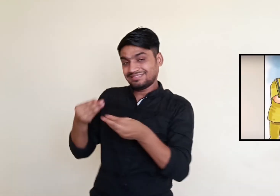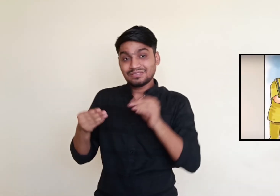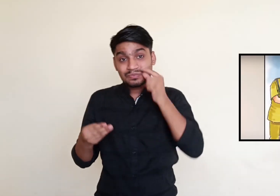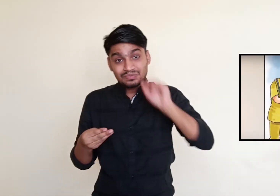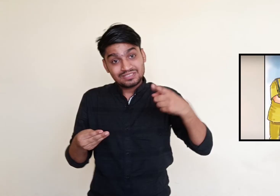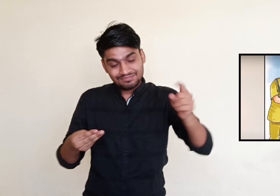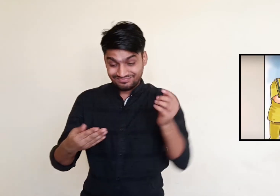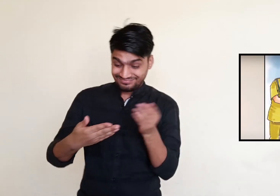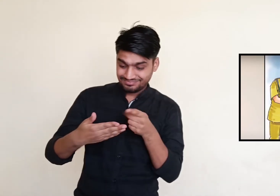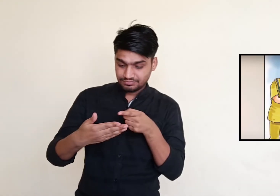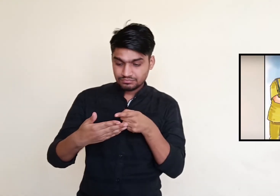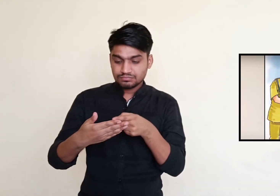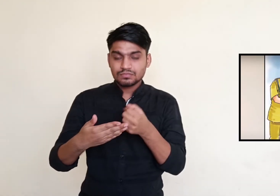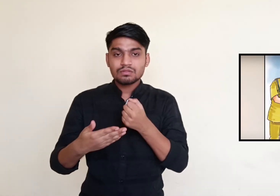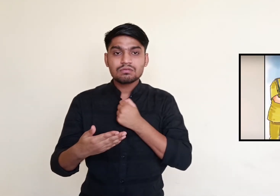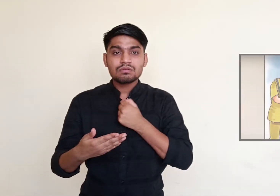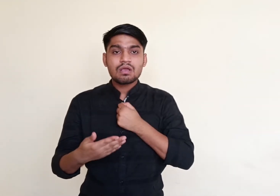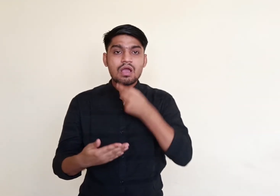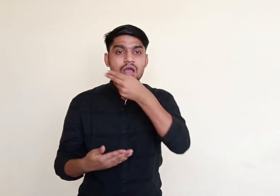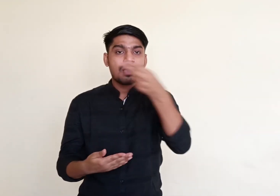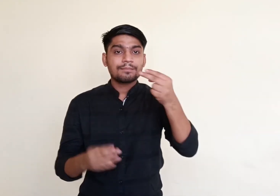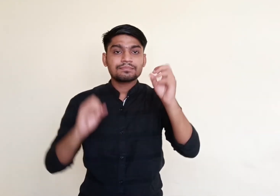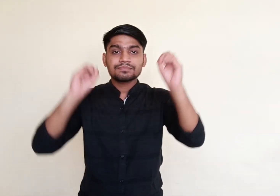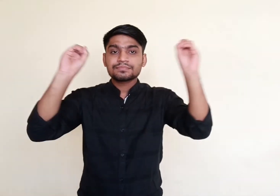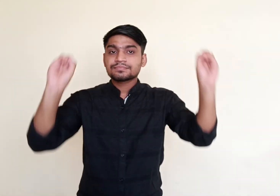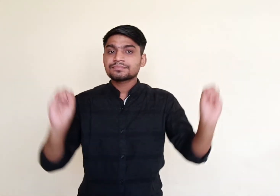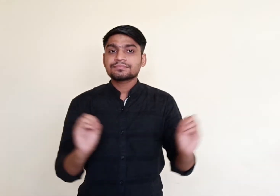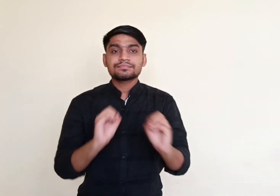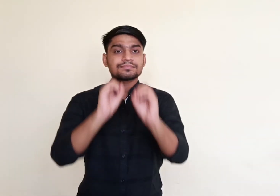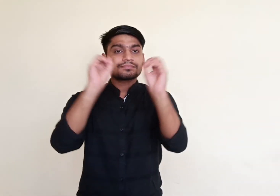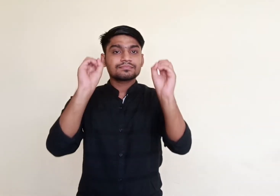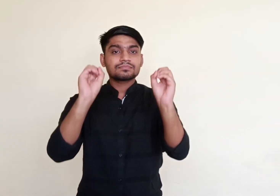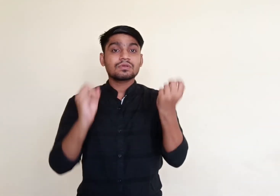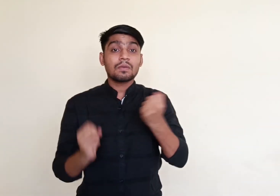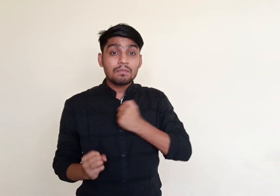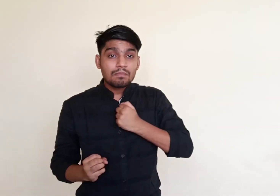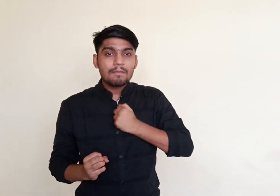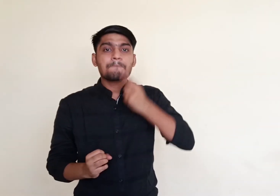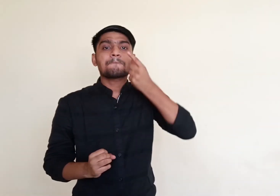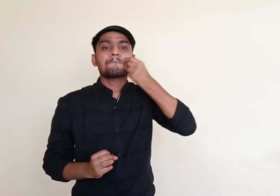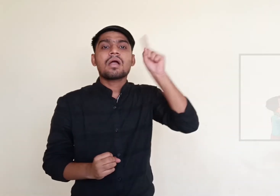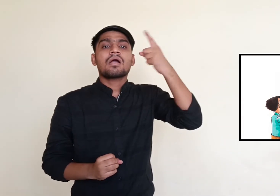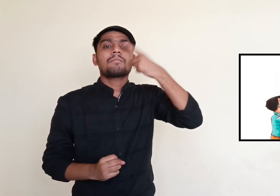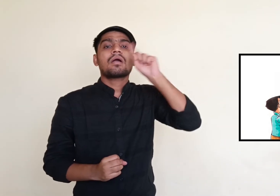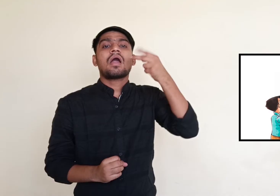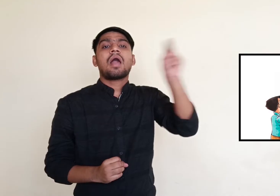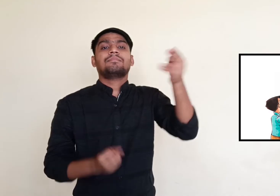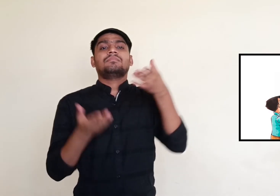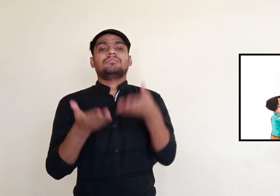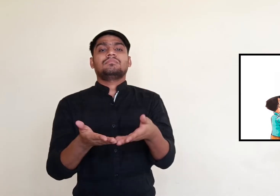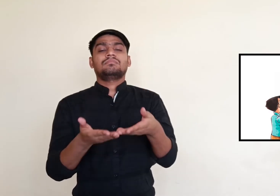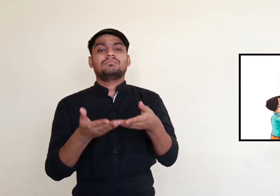The child saw the letters and saw that there were no letter for him. The letters were for his mother and father.